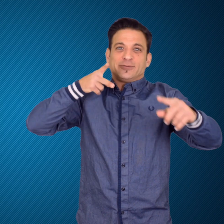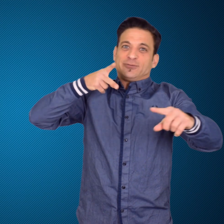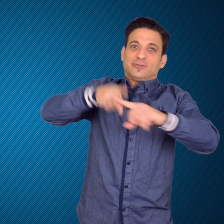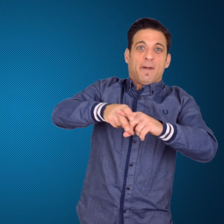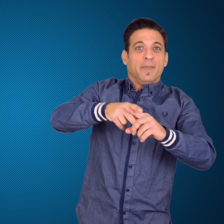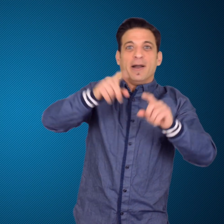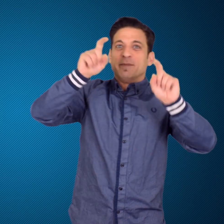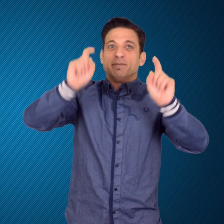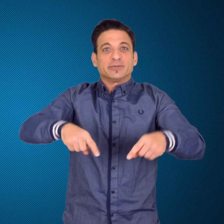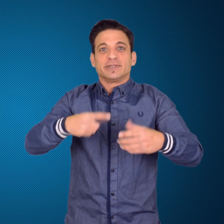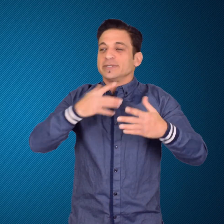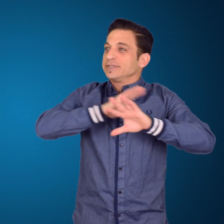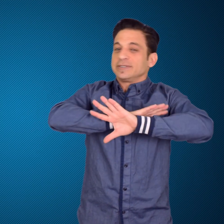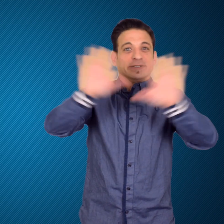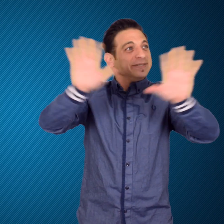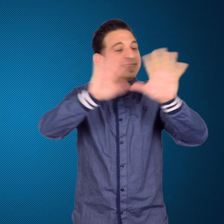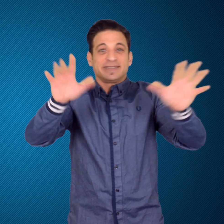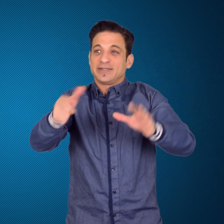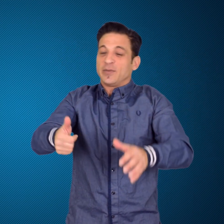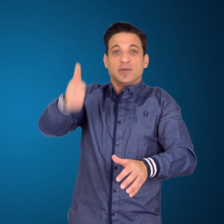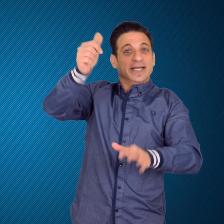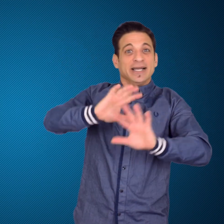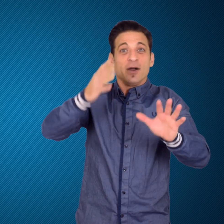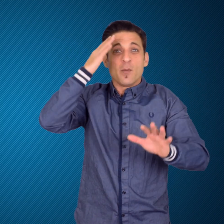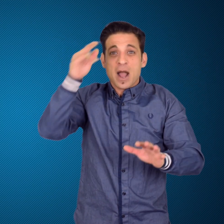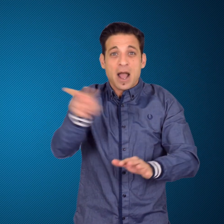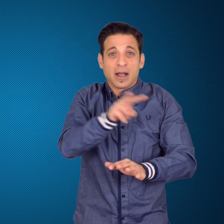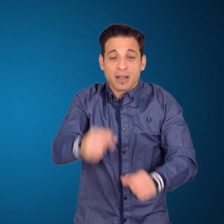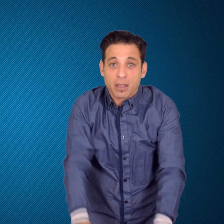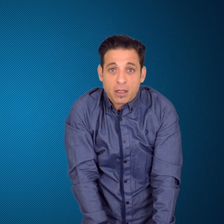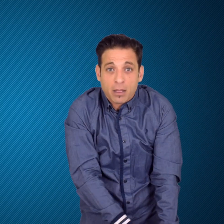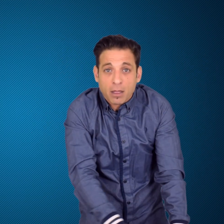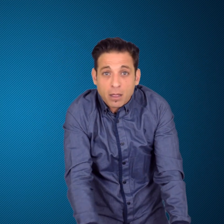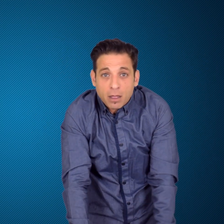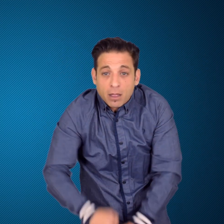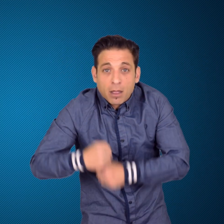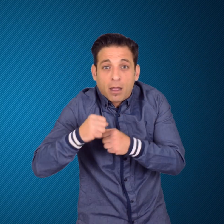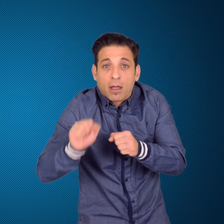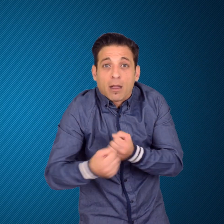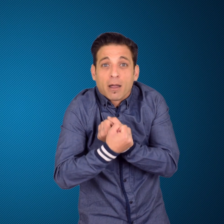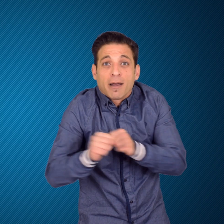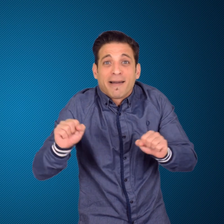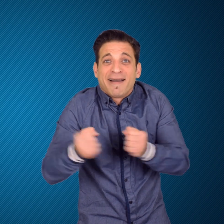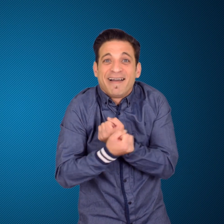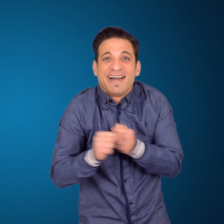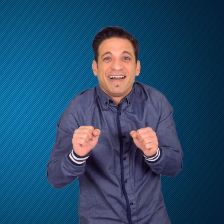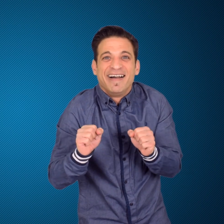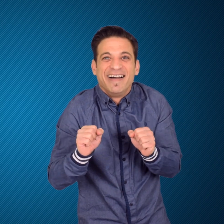was declared because both players were too tired to continue.